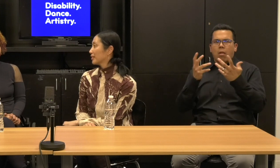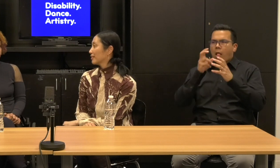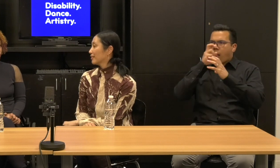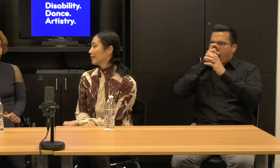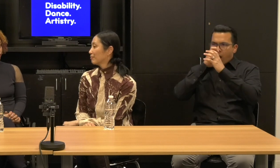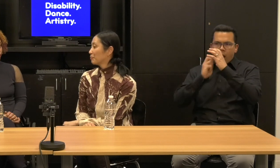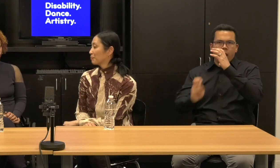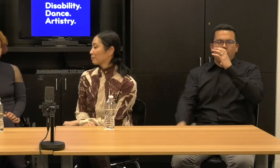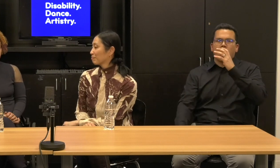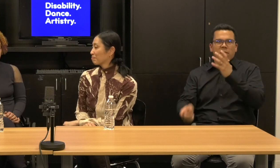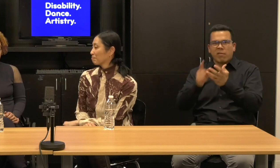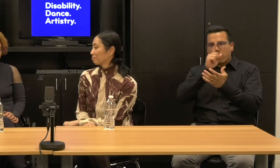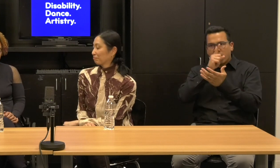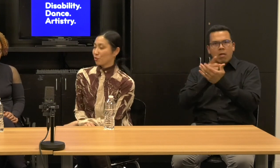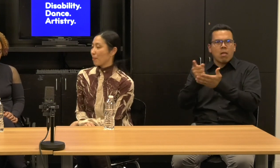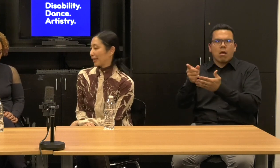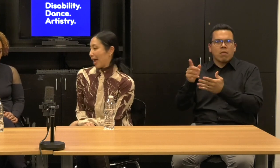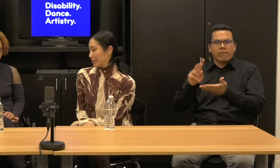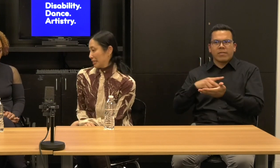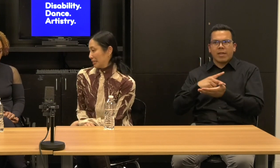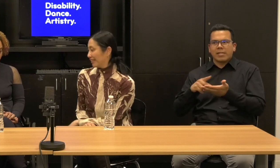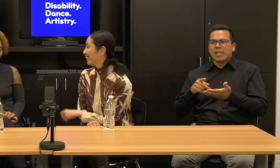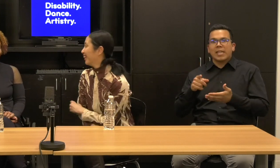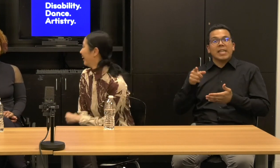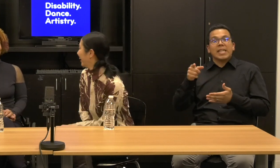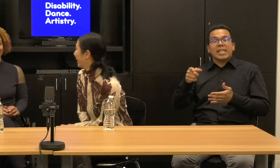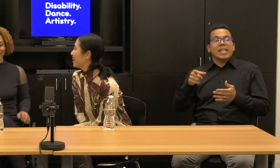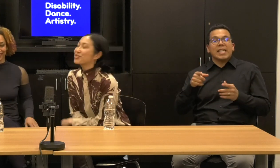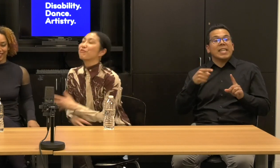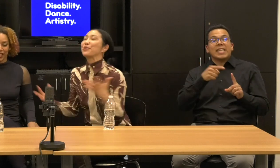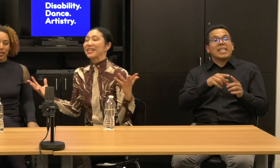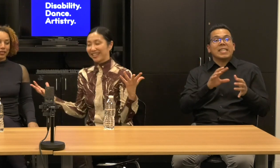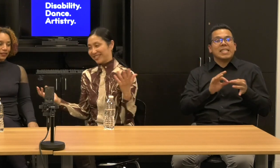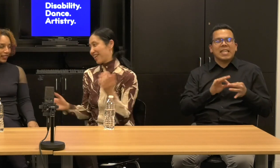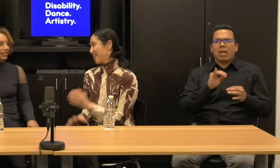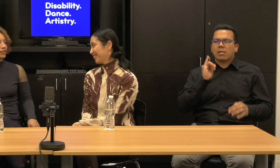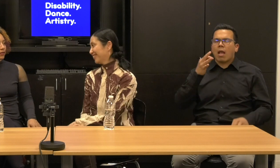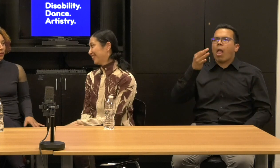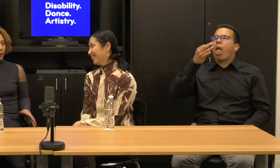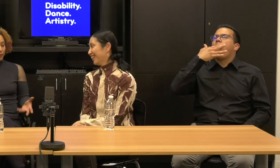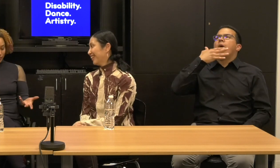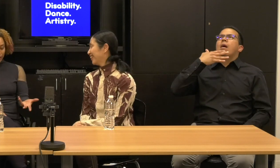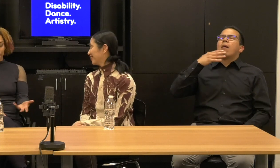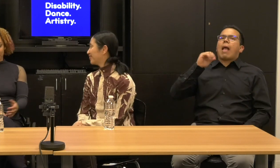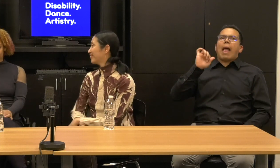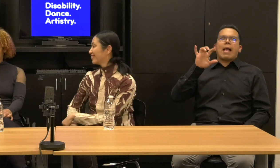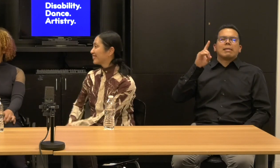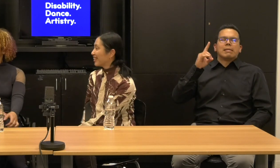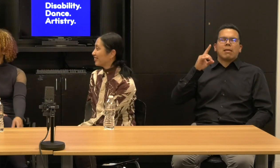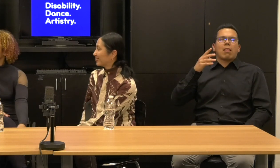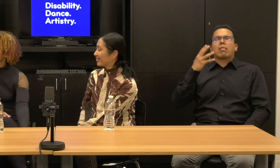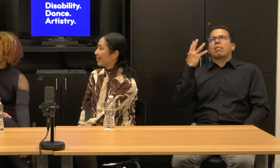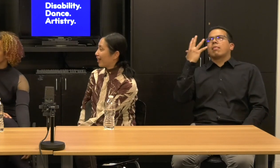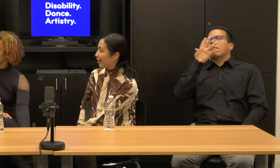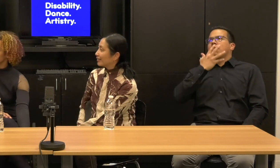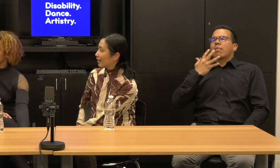like a dropping asset. Kevin: contact points.